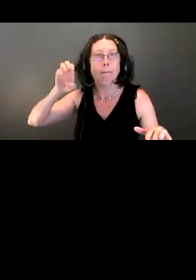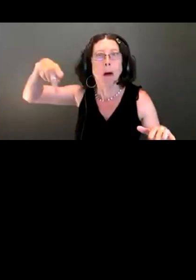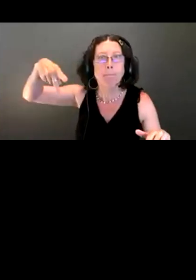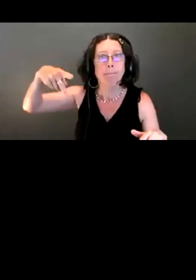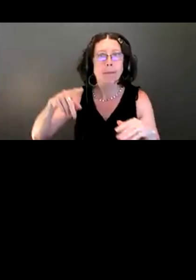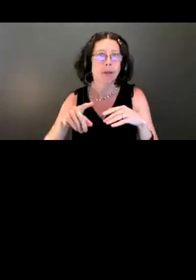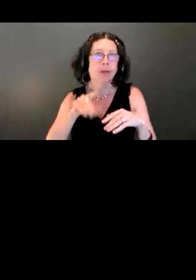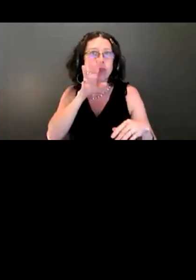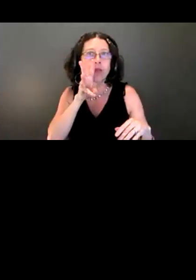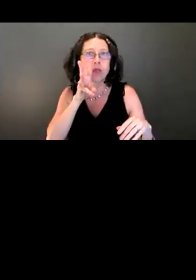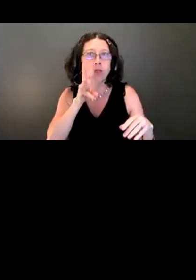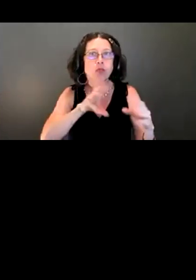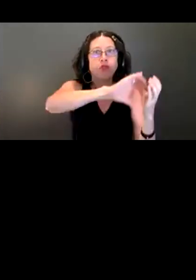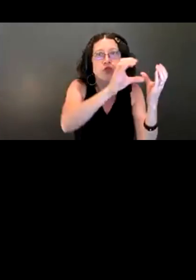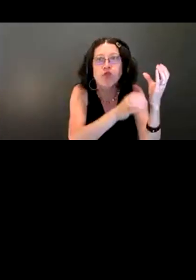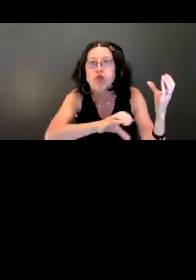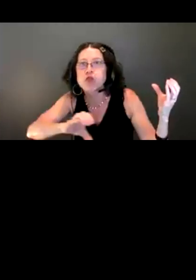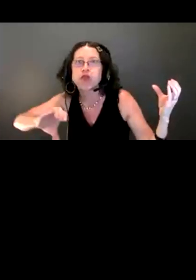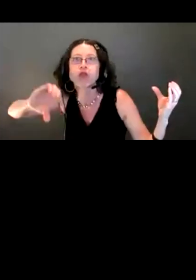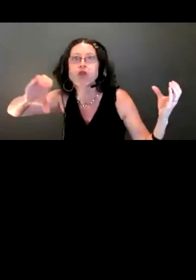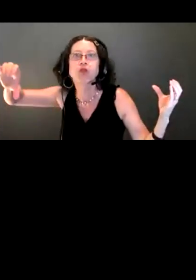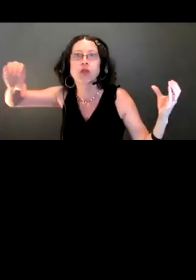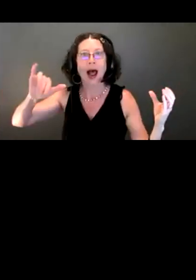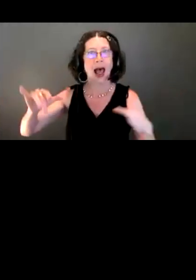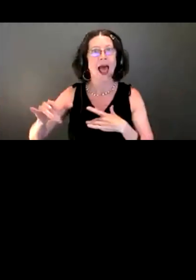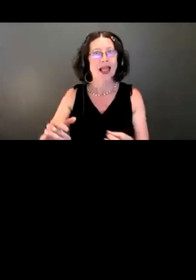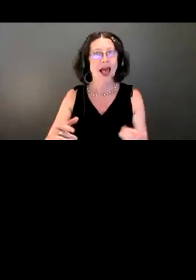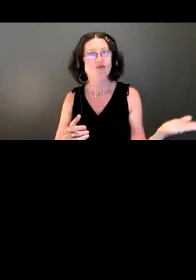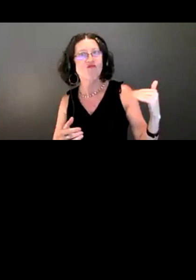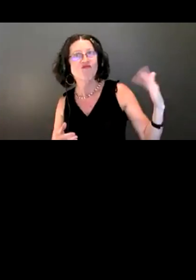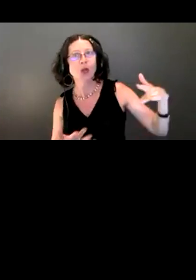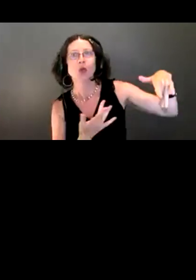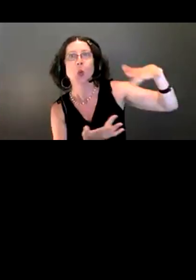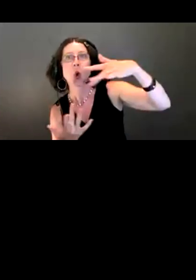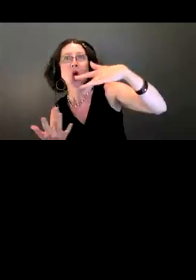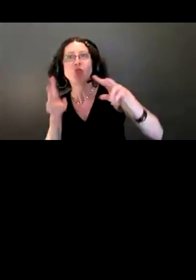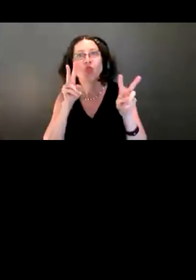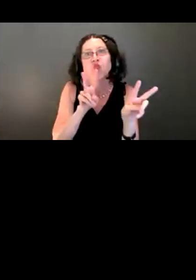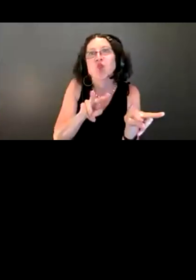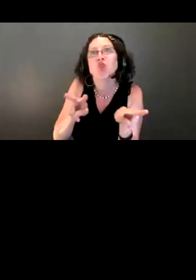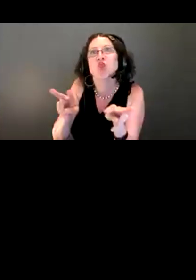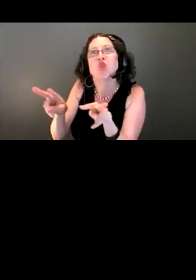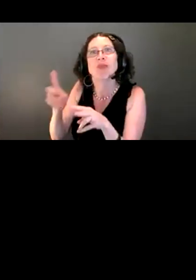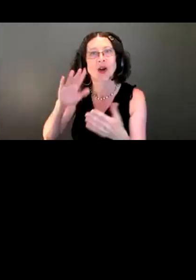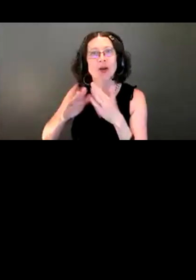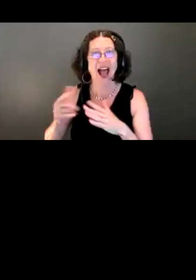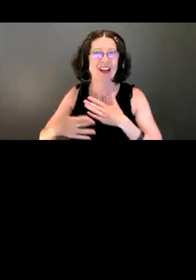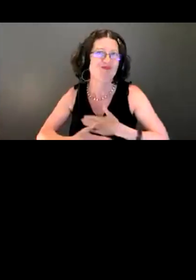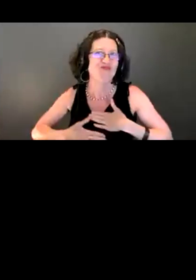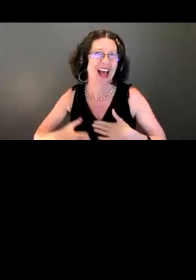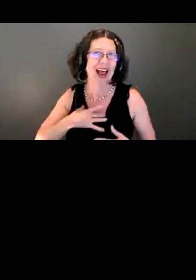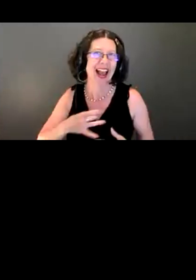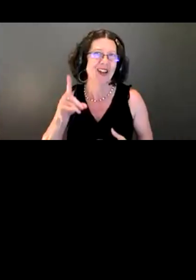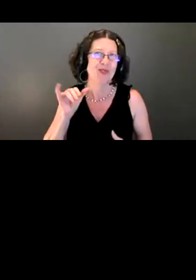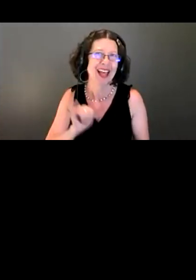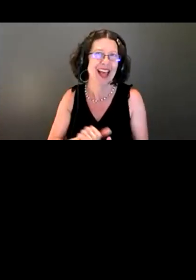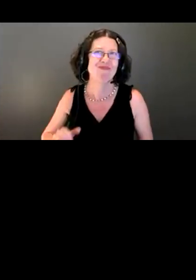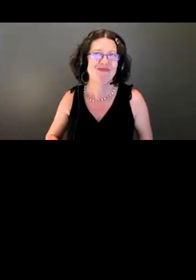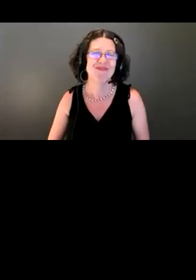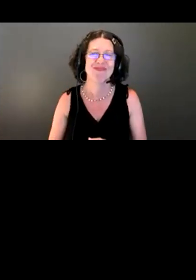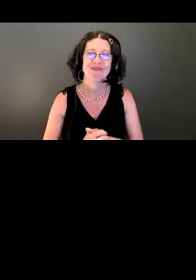reveal the underground sewer system to our communities.